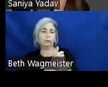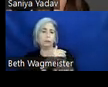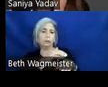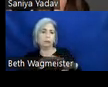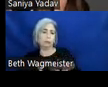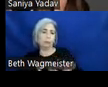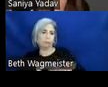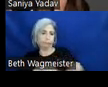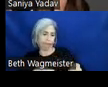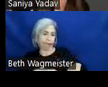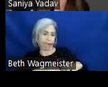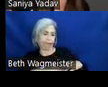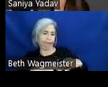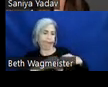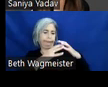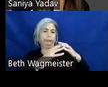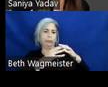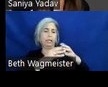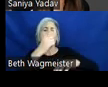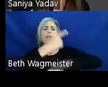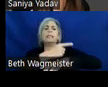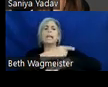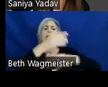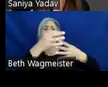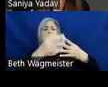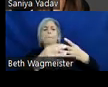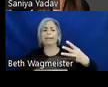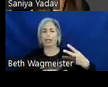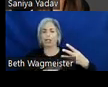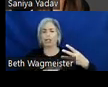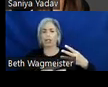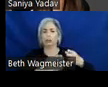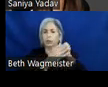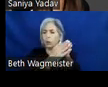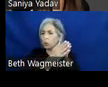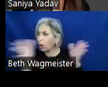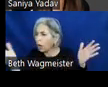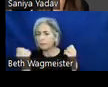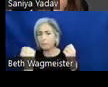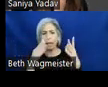range picker serving a specific business case across several products and used by many people.